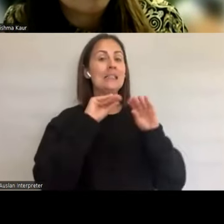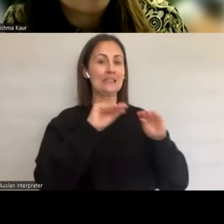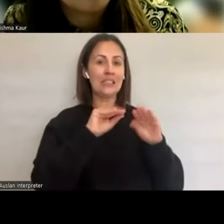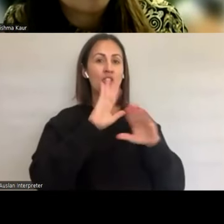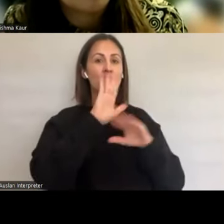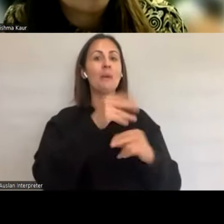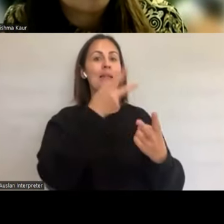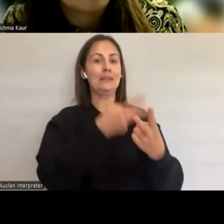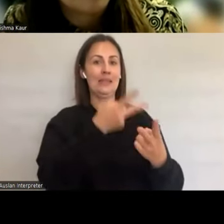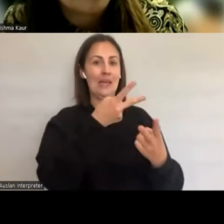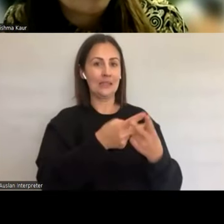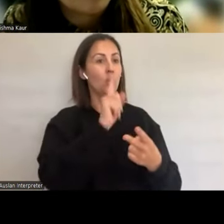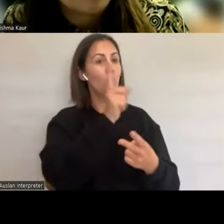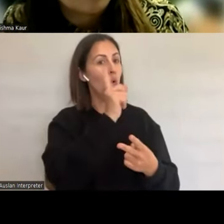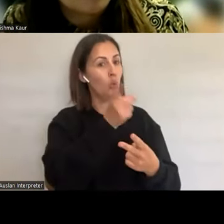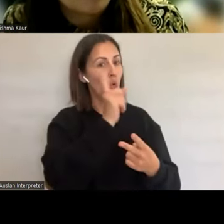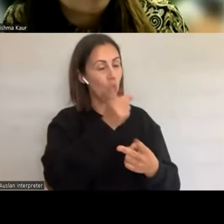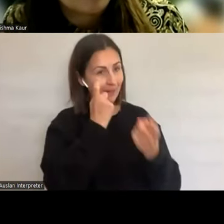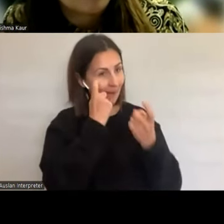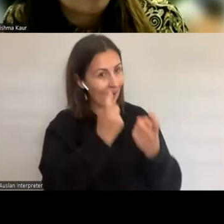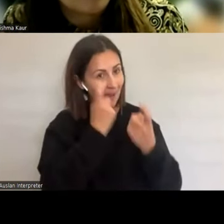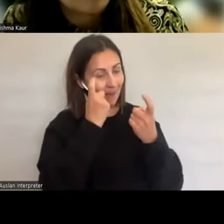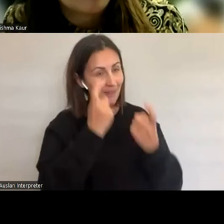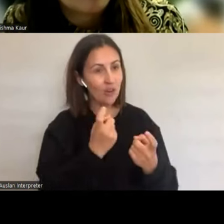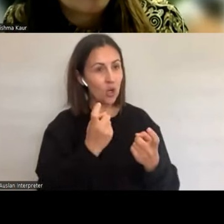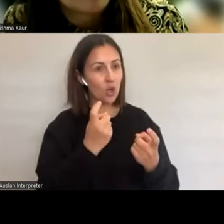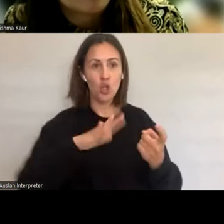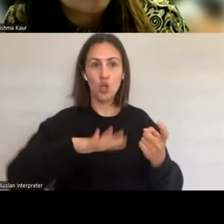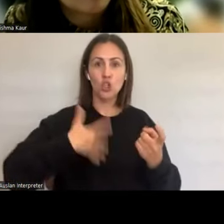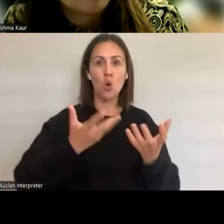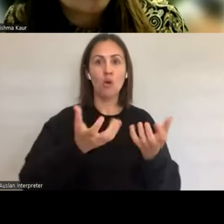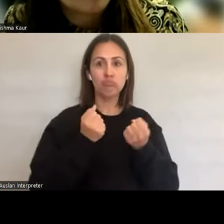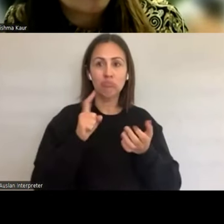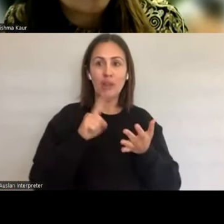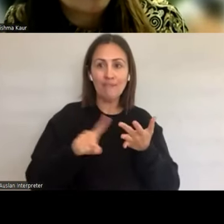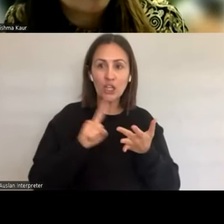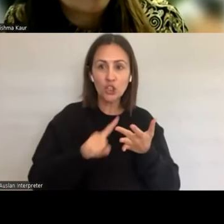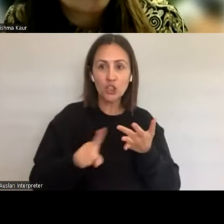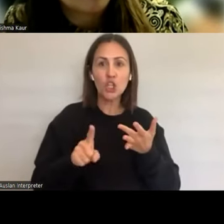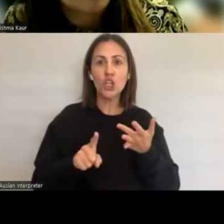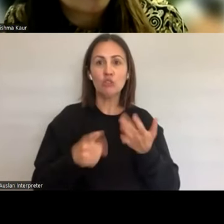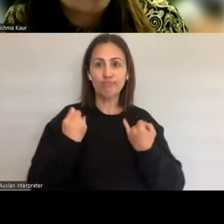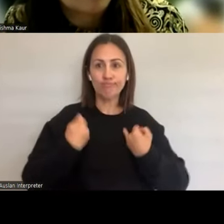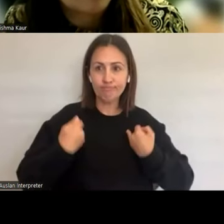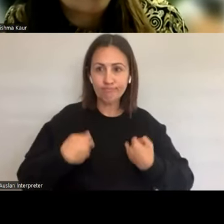particularly when we're talking around a continuum of consent, It starts at non